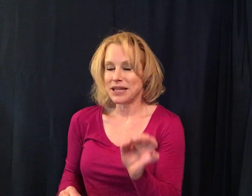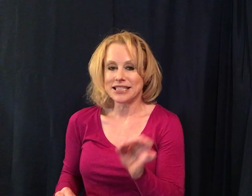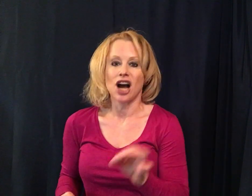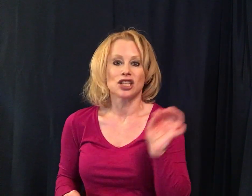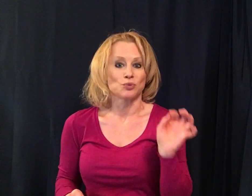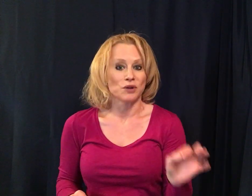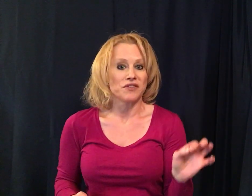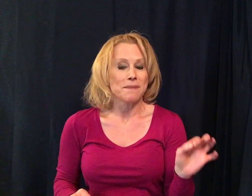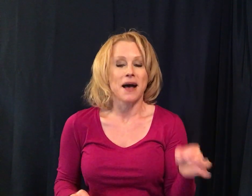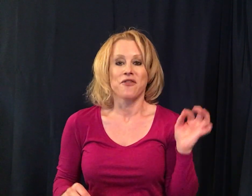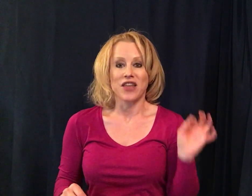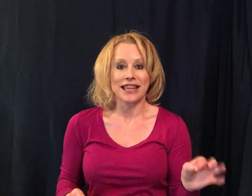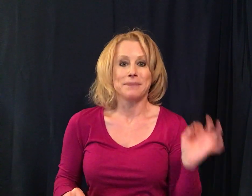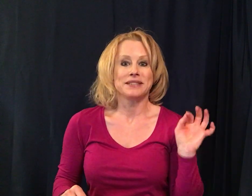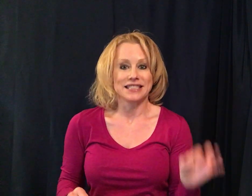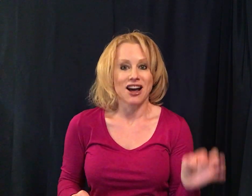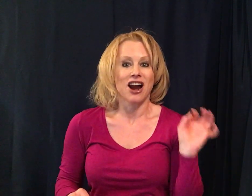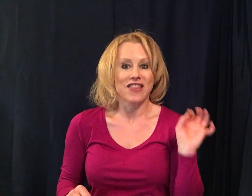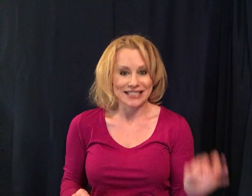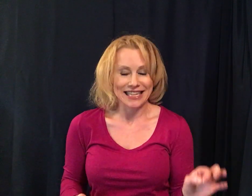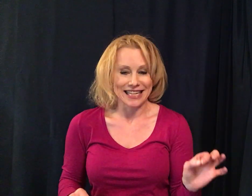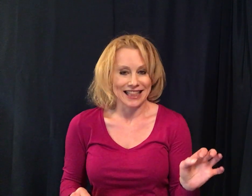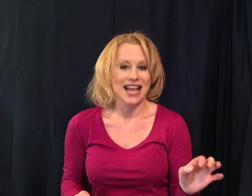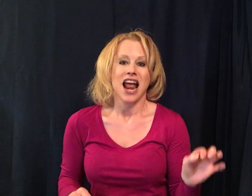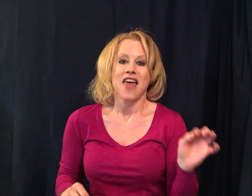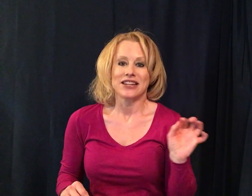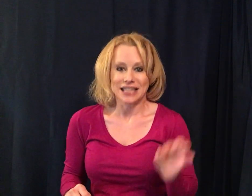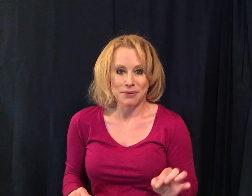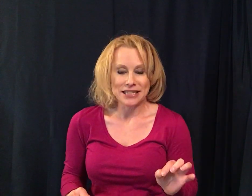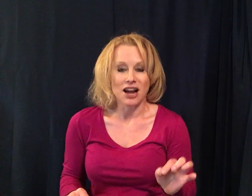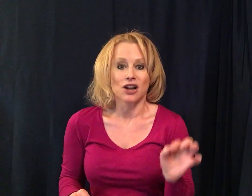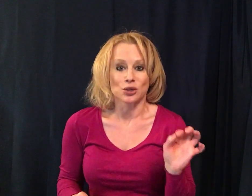of the tongue the roof of the mouth the lips the tongue and the teeth the tip of the tongue the